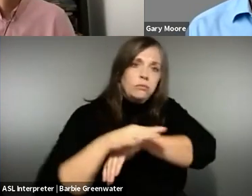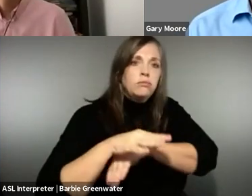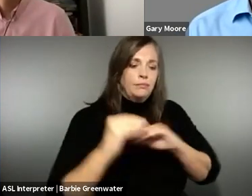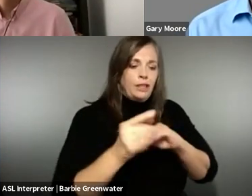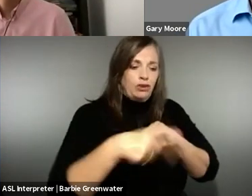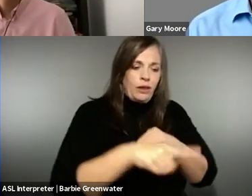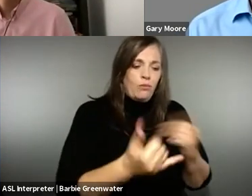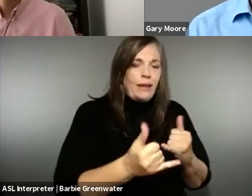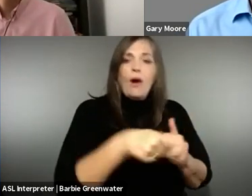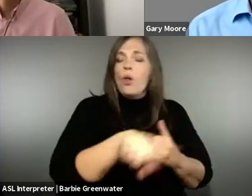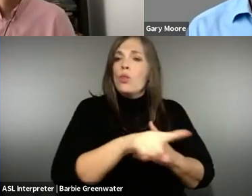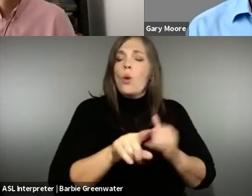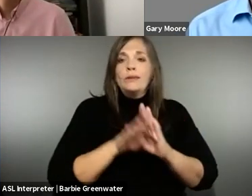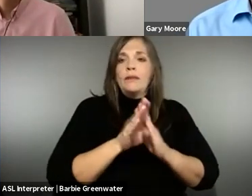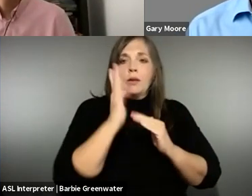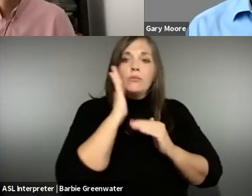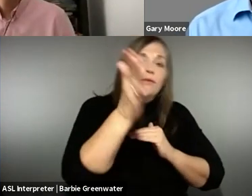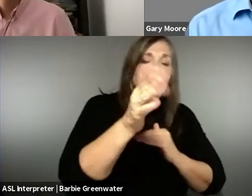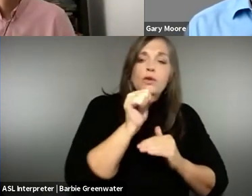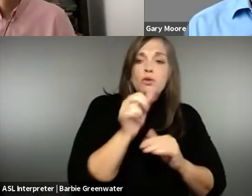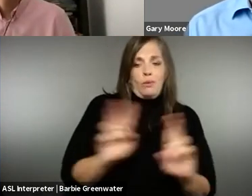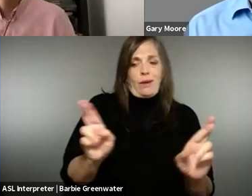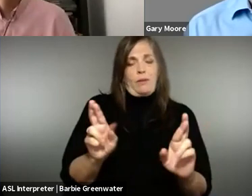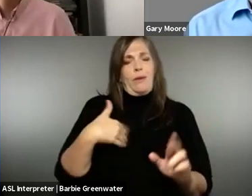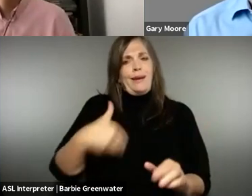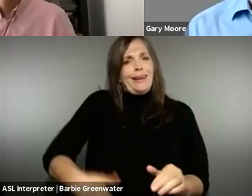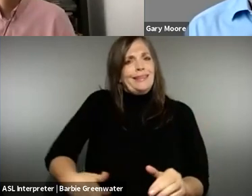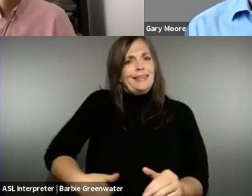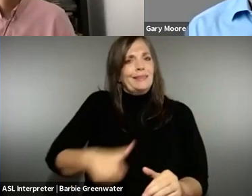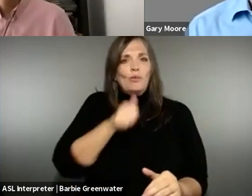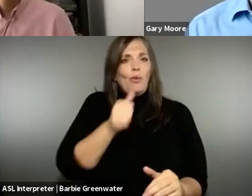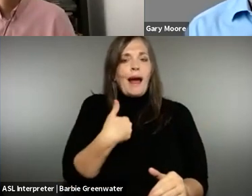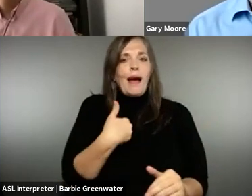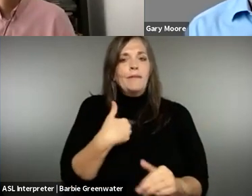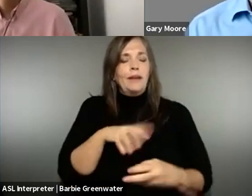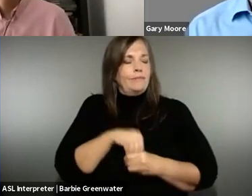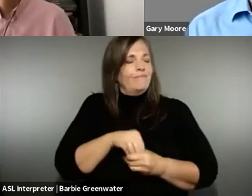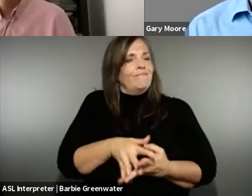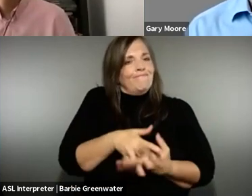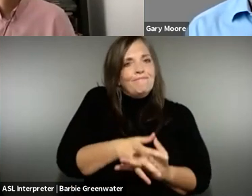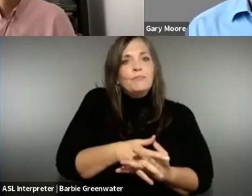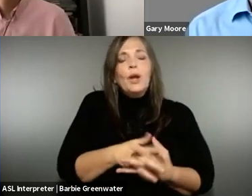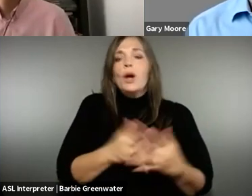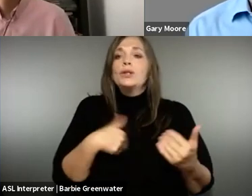we will be in another 10 years' time. If we are not capturing the generation of the people come through now they are not going to have that